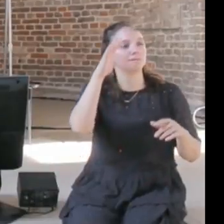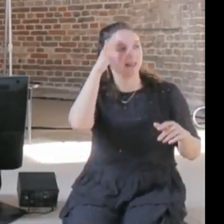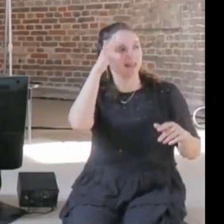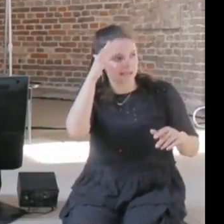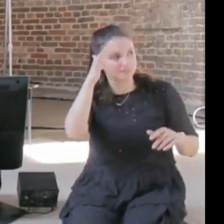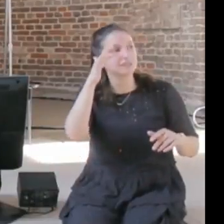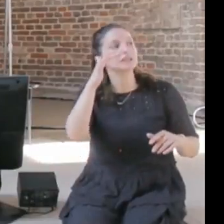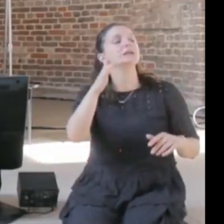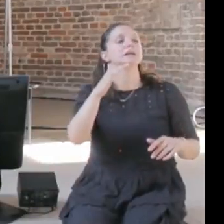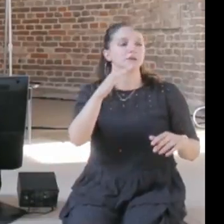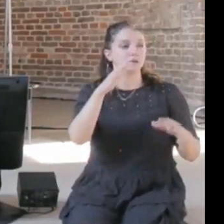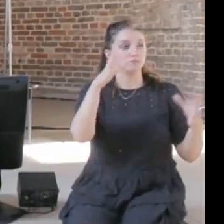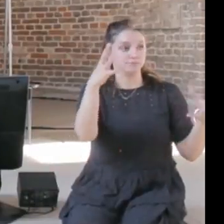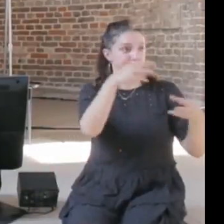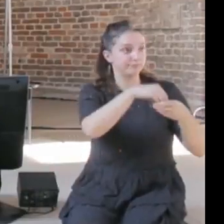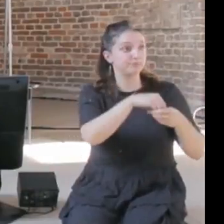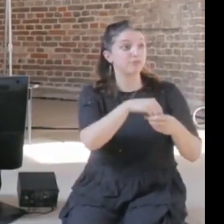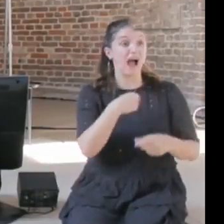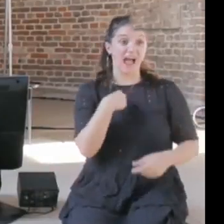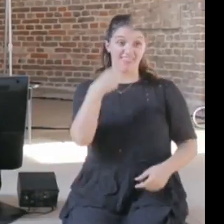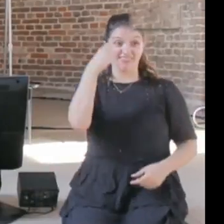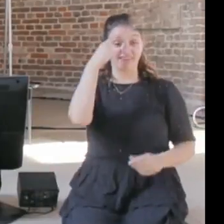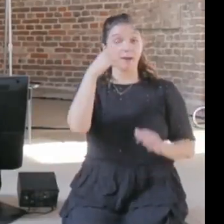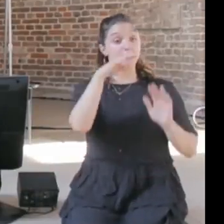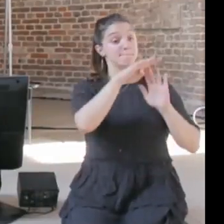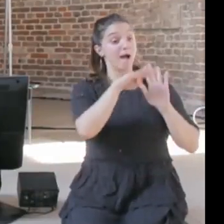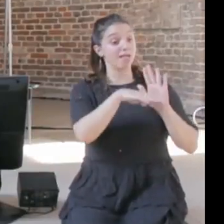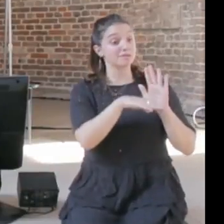be allowed to make laws of policy without understanding technology, and you shouldn't